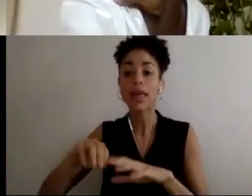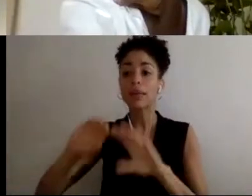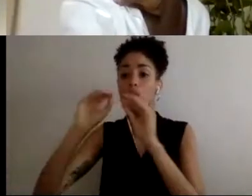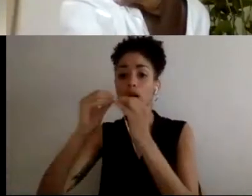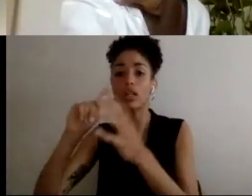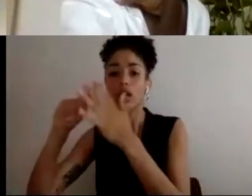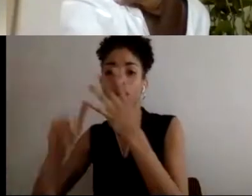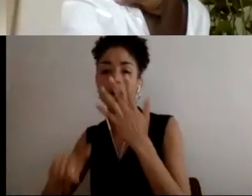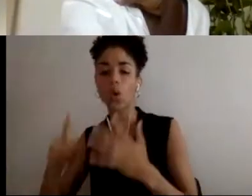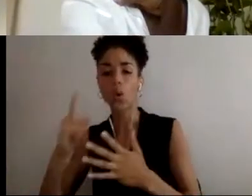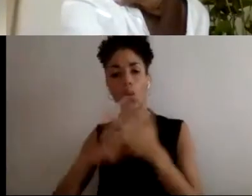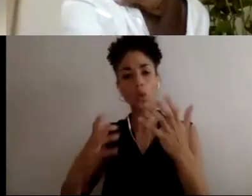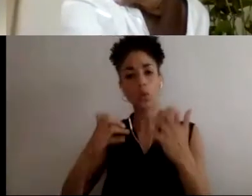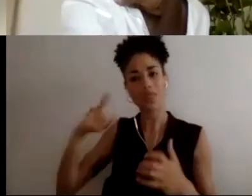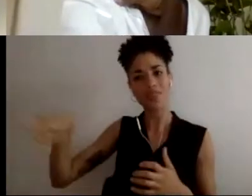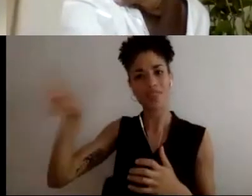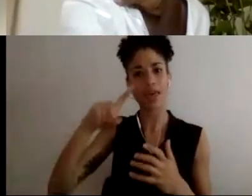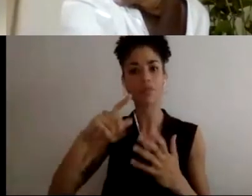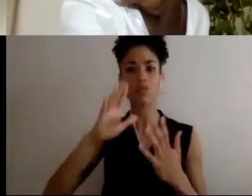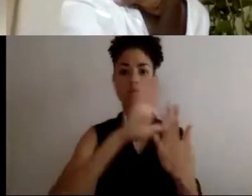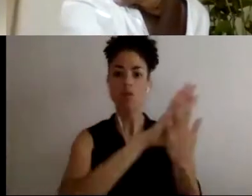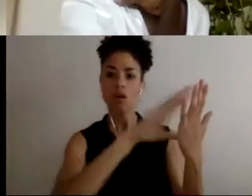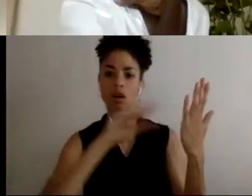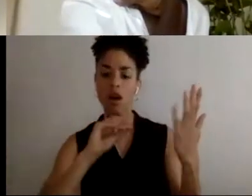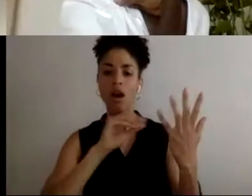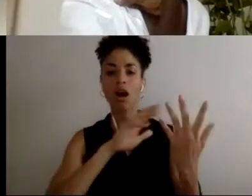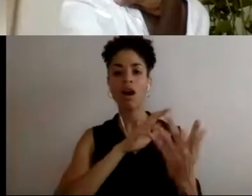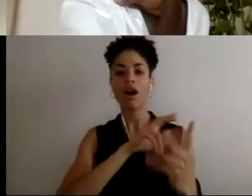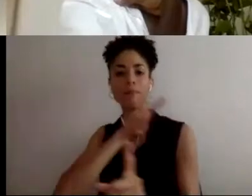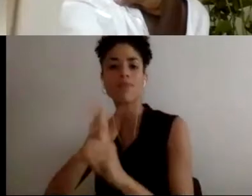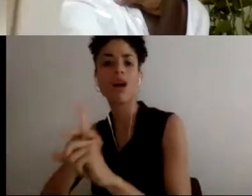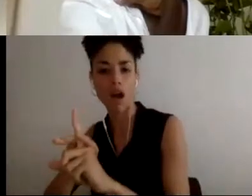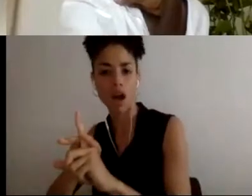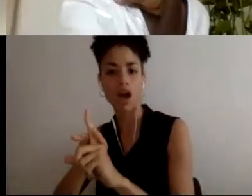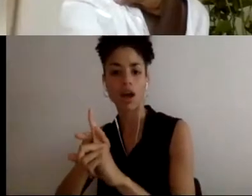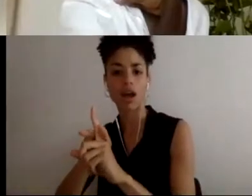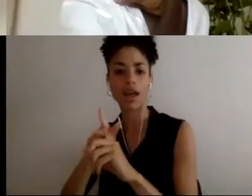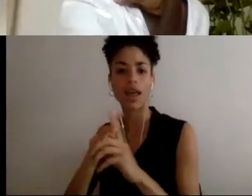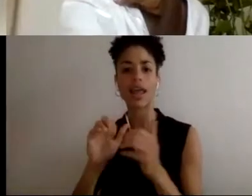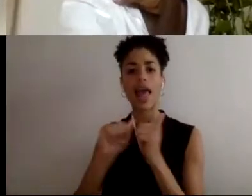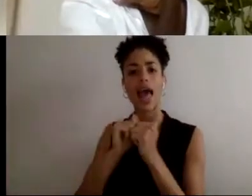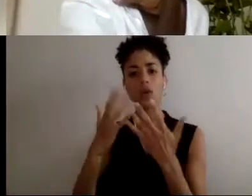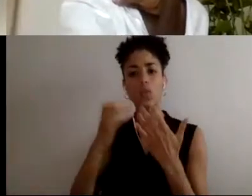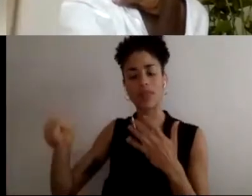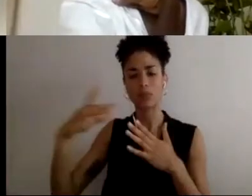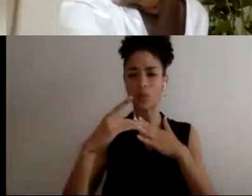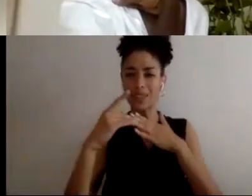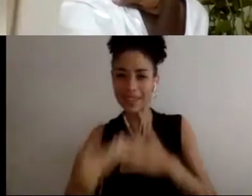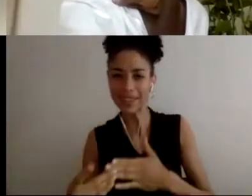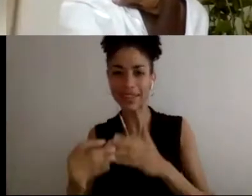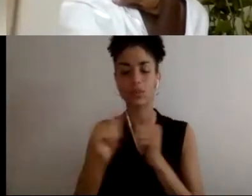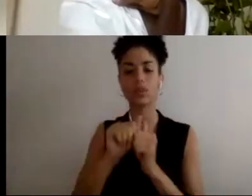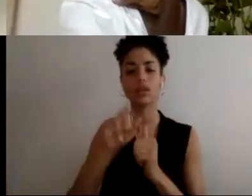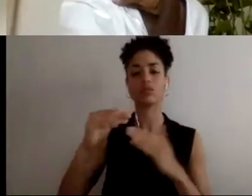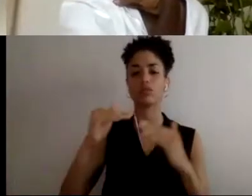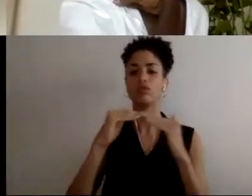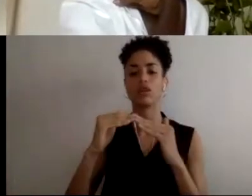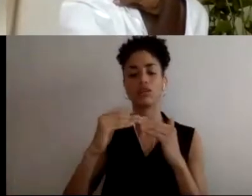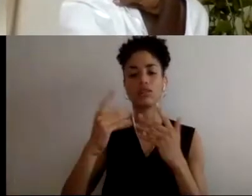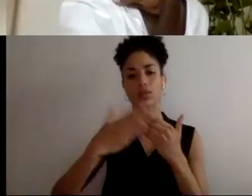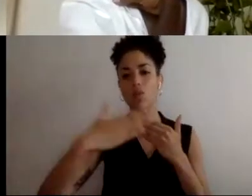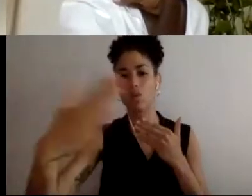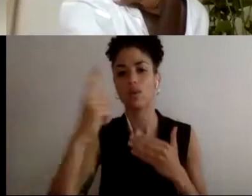with them into the future? And how do you want them to lead with disability justice in their work going forward. forward